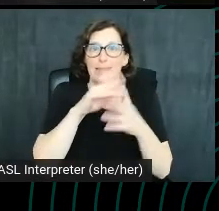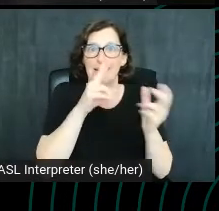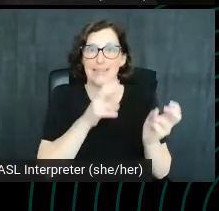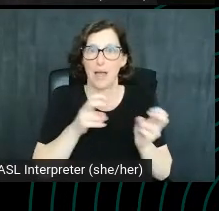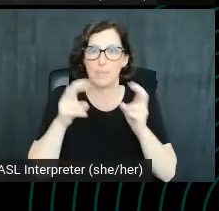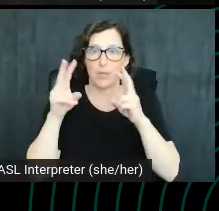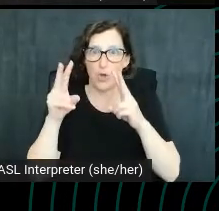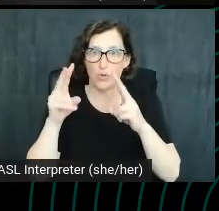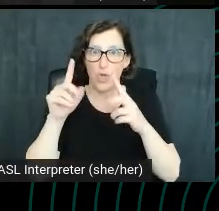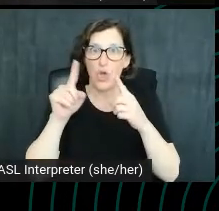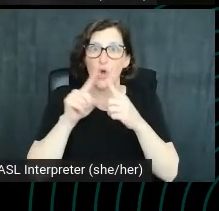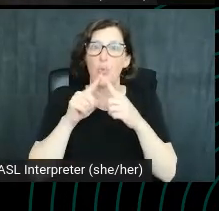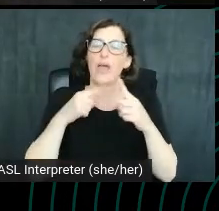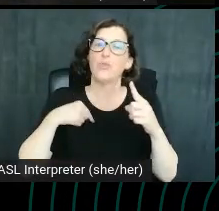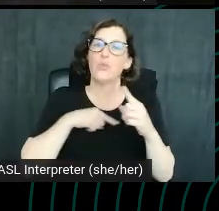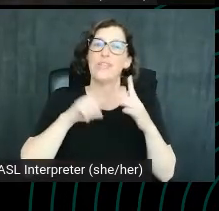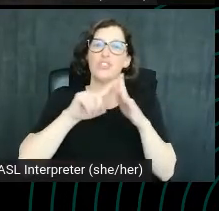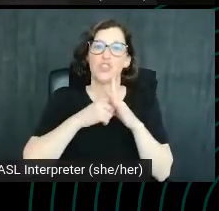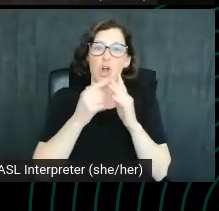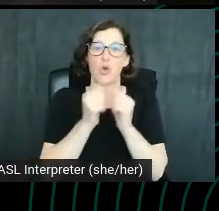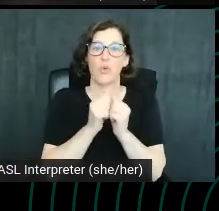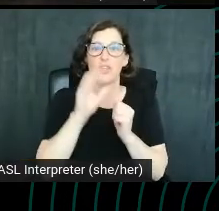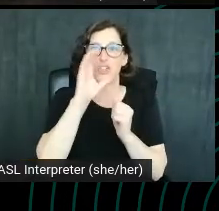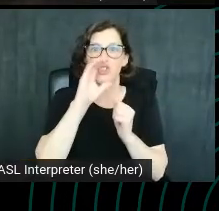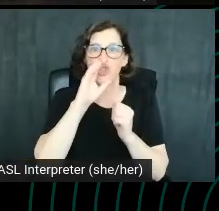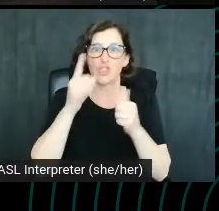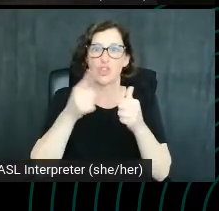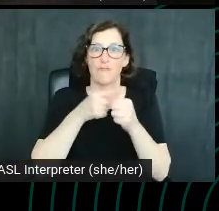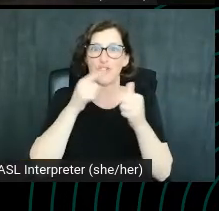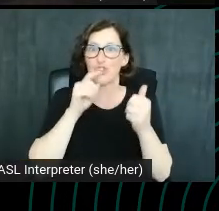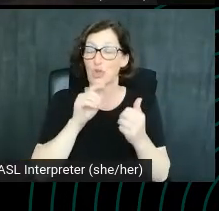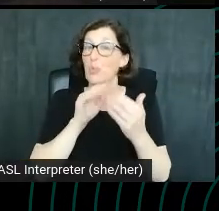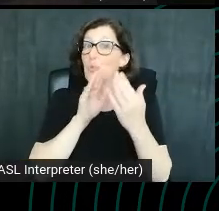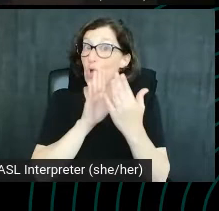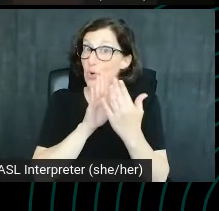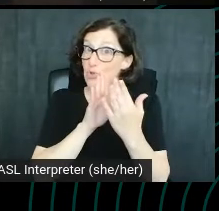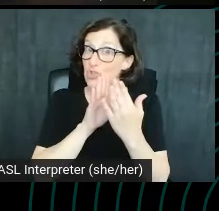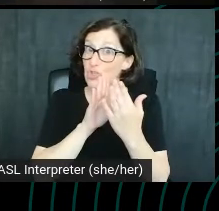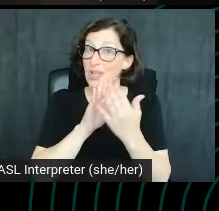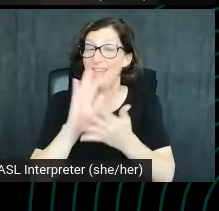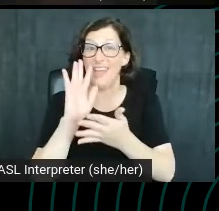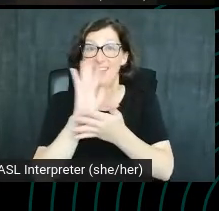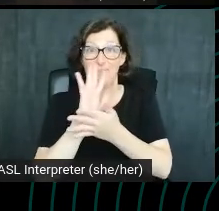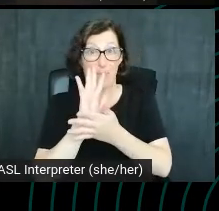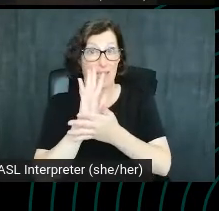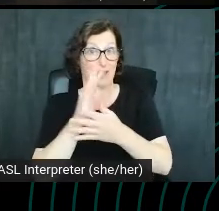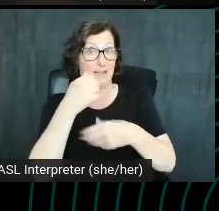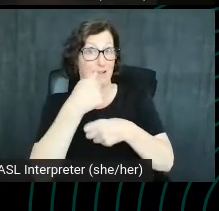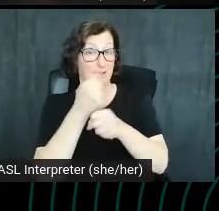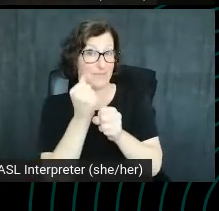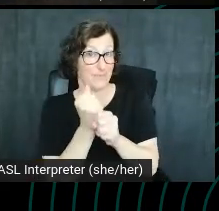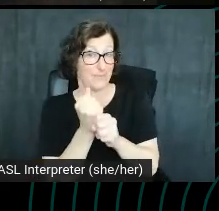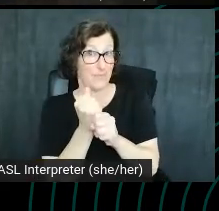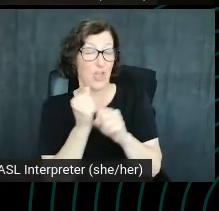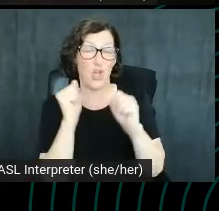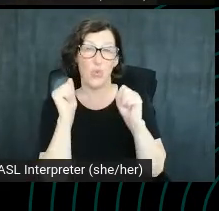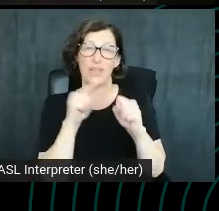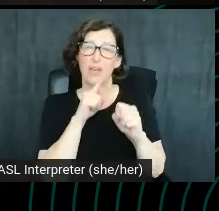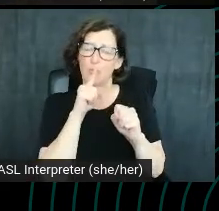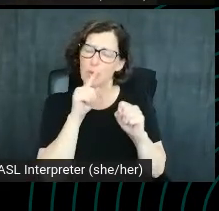in this search, for when we start from this search first approach in video creation, we can really lean into using YouTube,